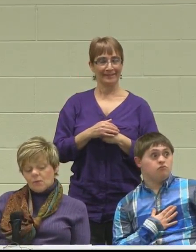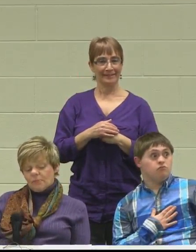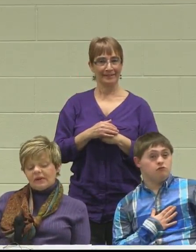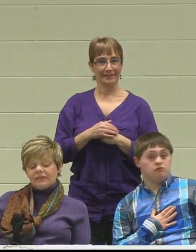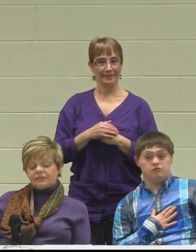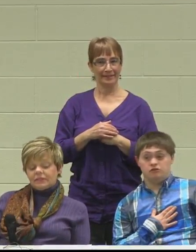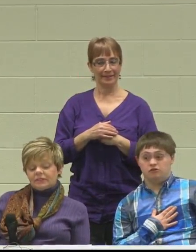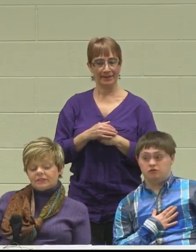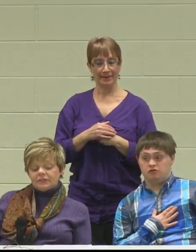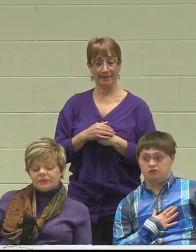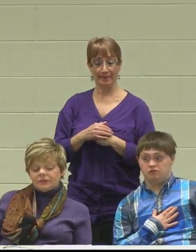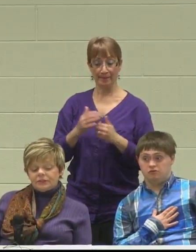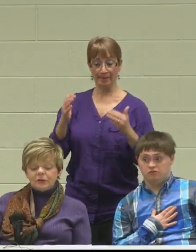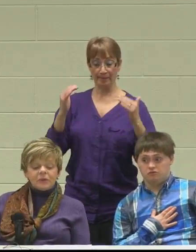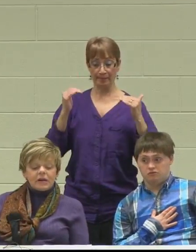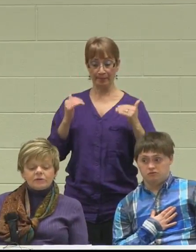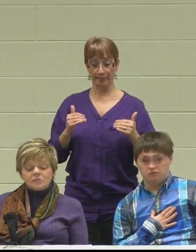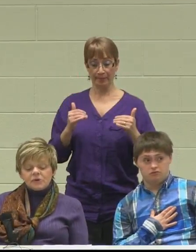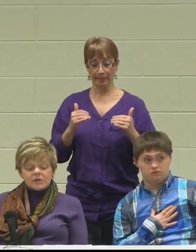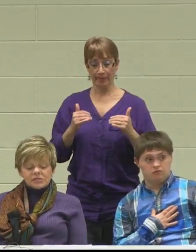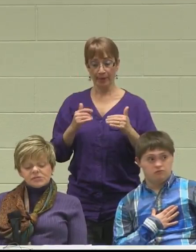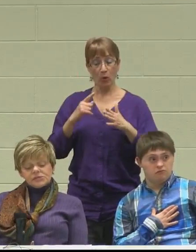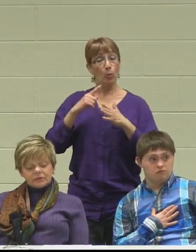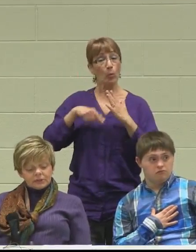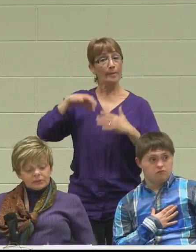What benefits did we get from transition services